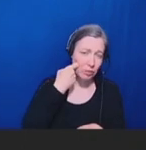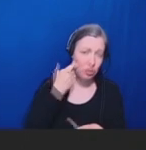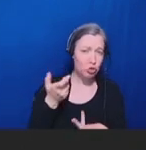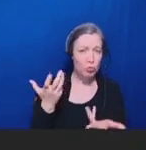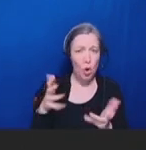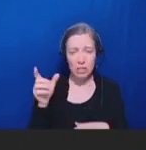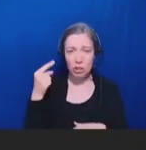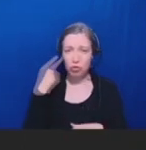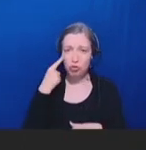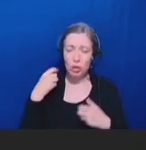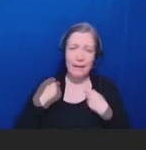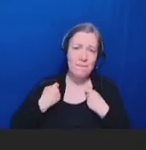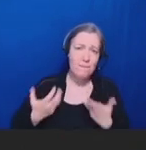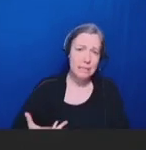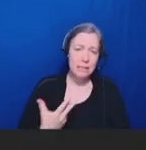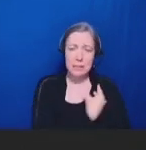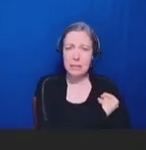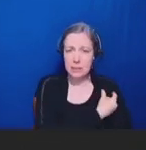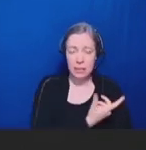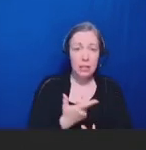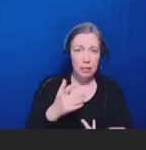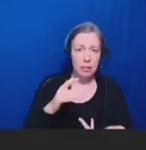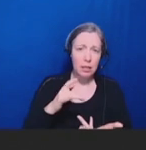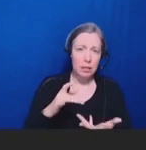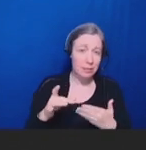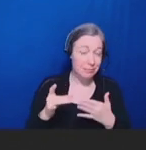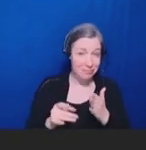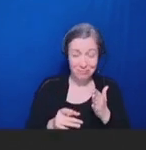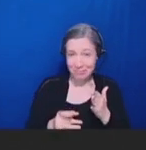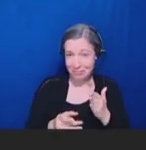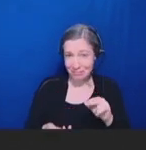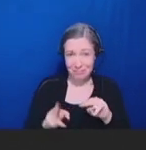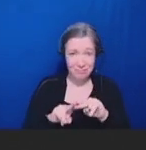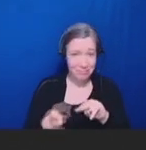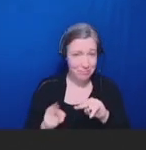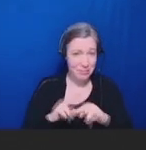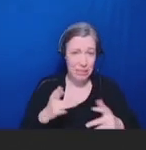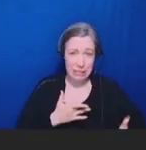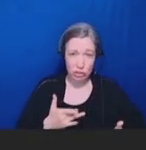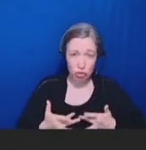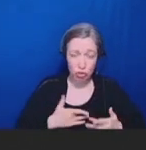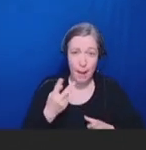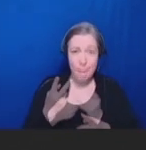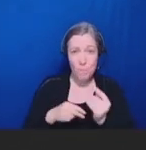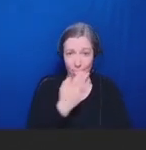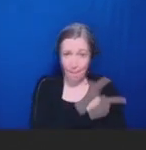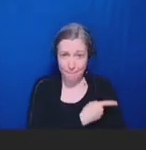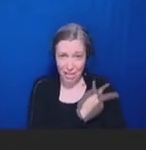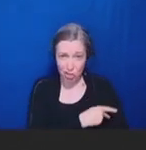and healthcare providers. And this is something that's been highlighted by professional health